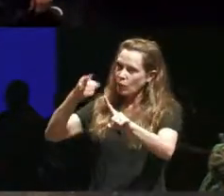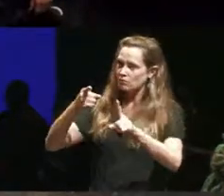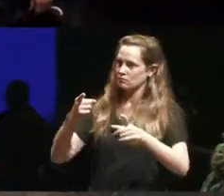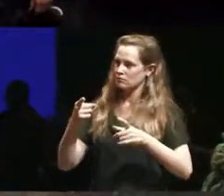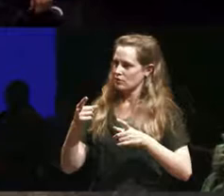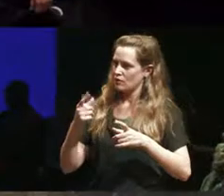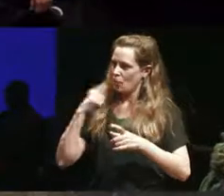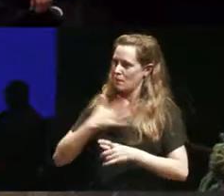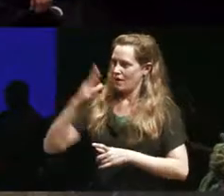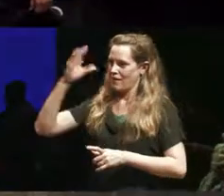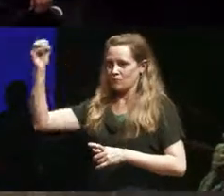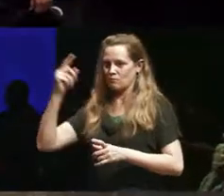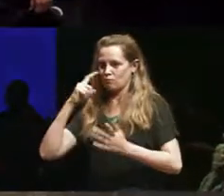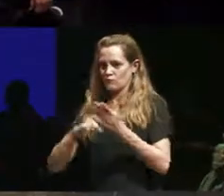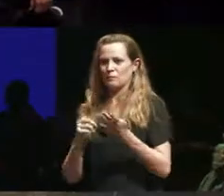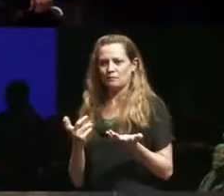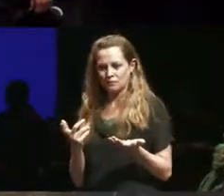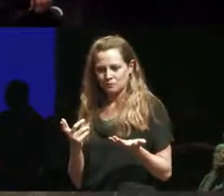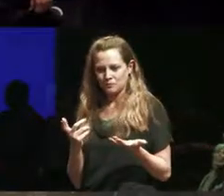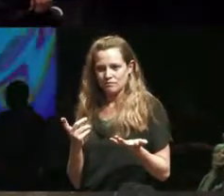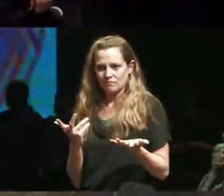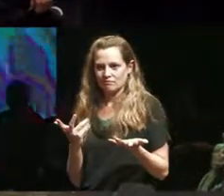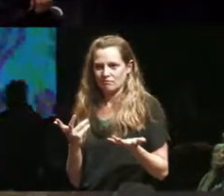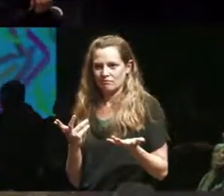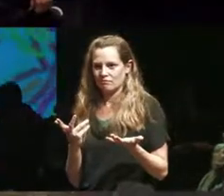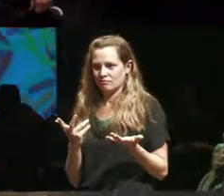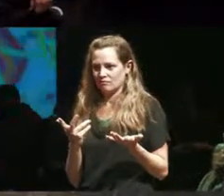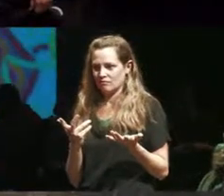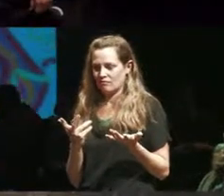company and I was thinking like I can't like I'm choosing to do this because I